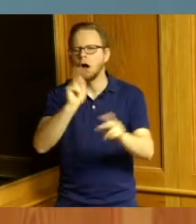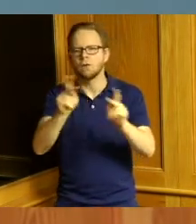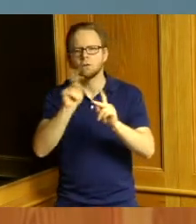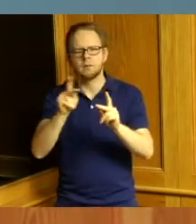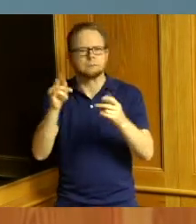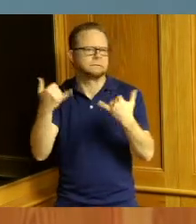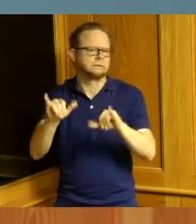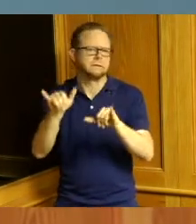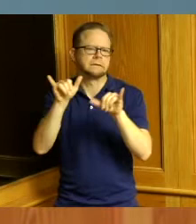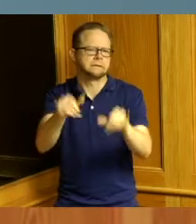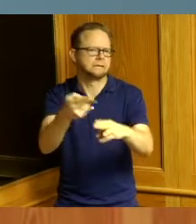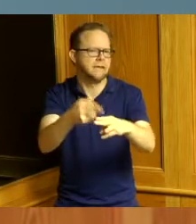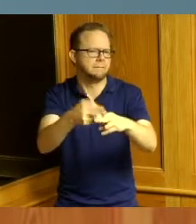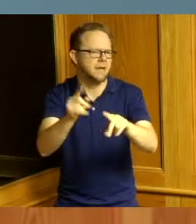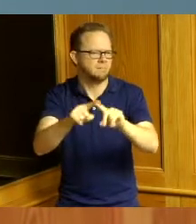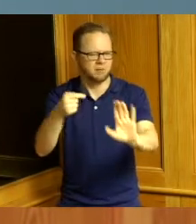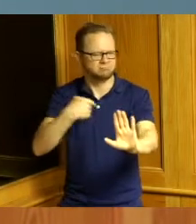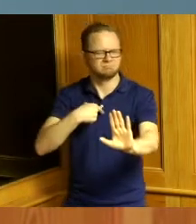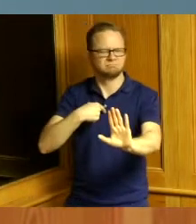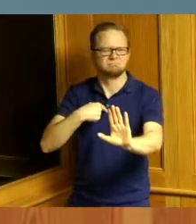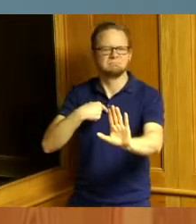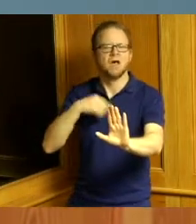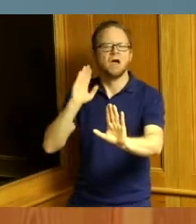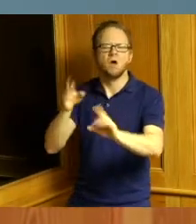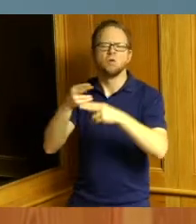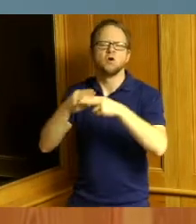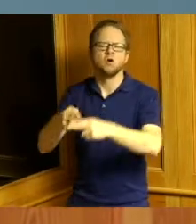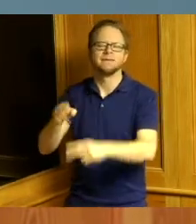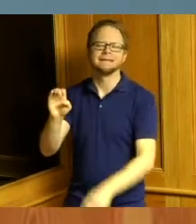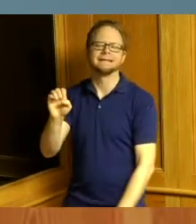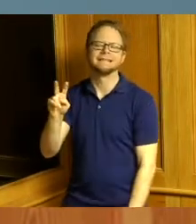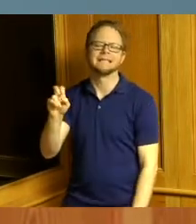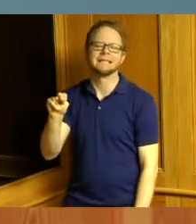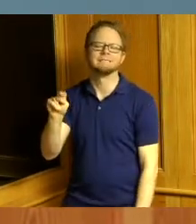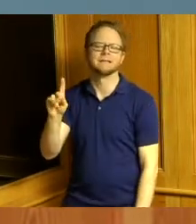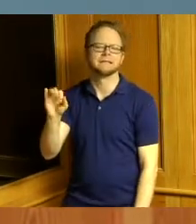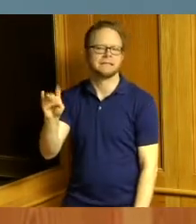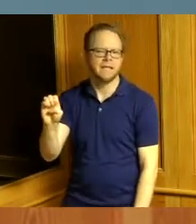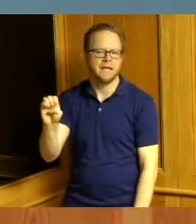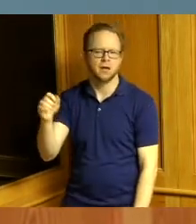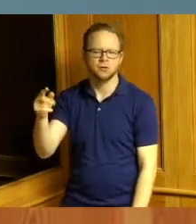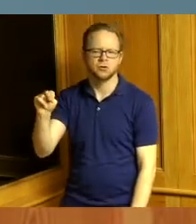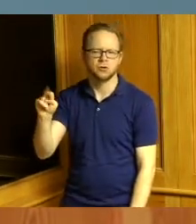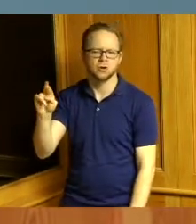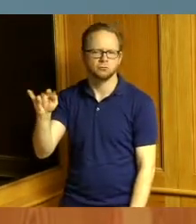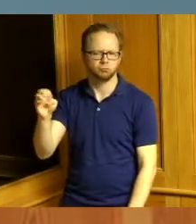but I will be calling it the Evendale gun range why should they take ownership for something that